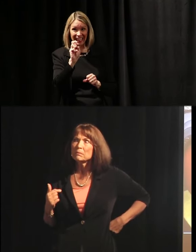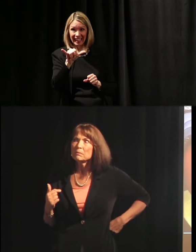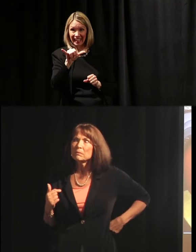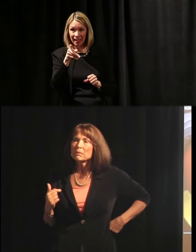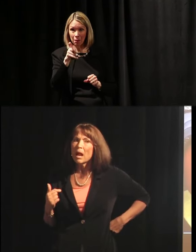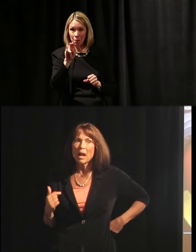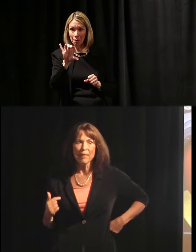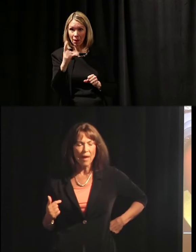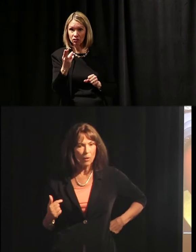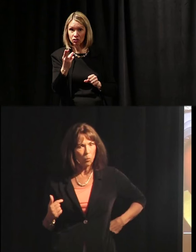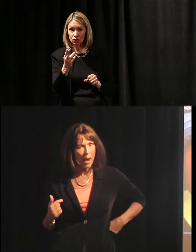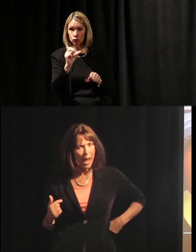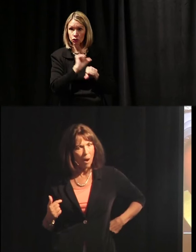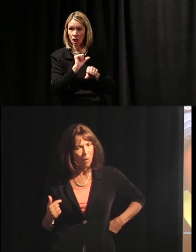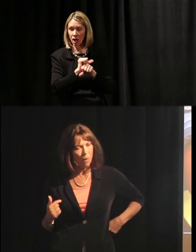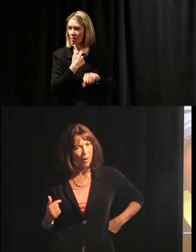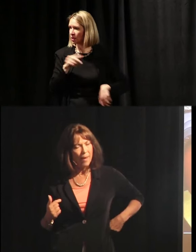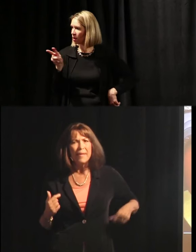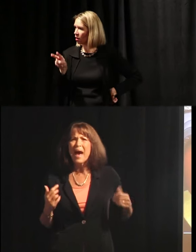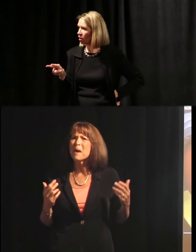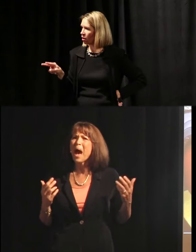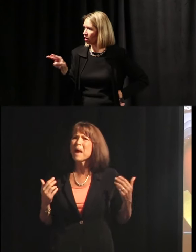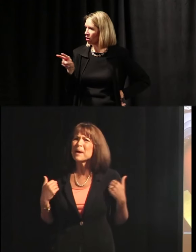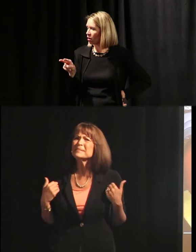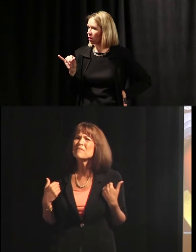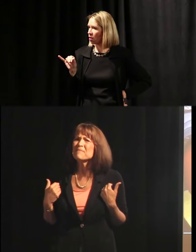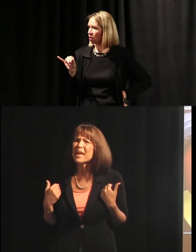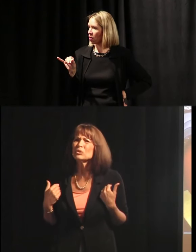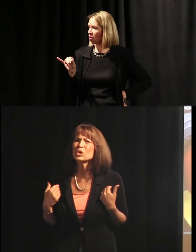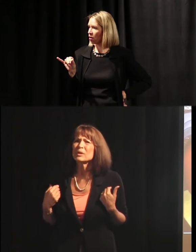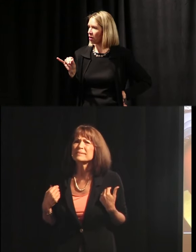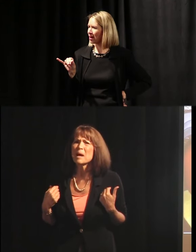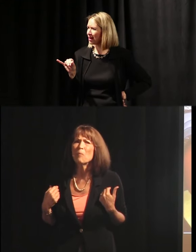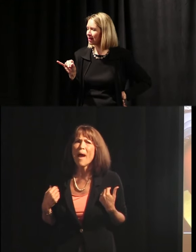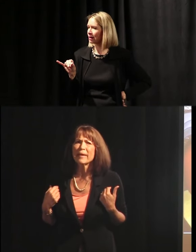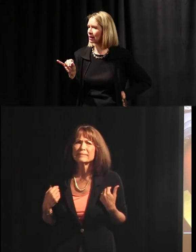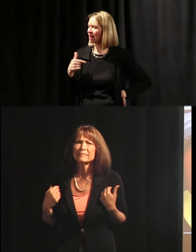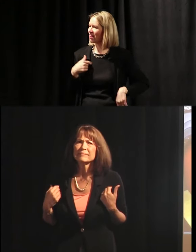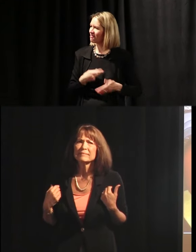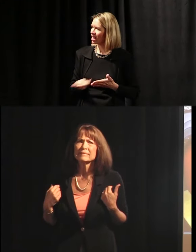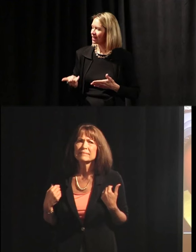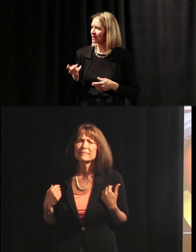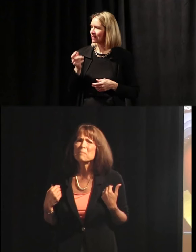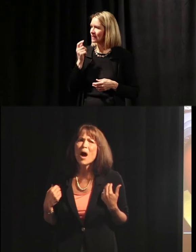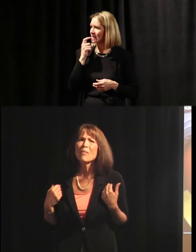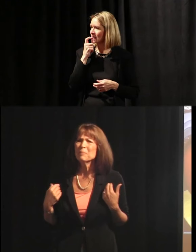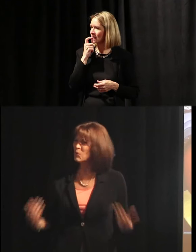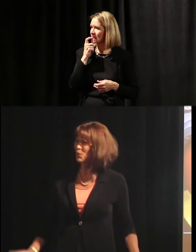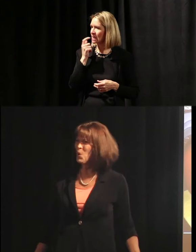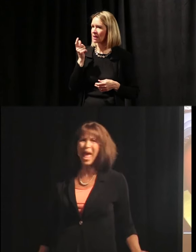I thought, “Wow, I must have failed her in some way.” That bothered me.